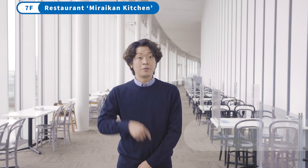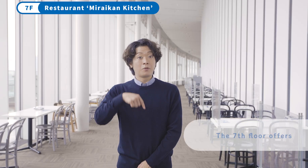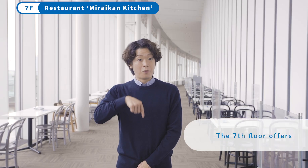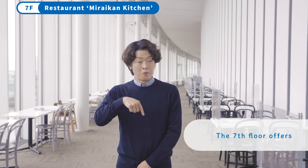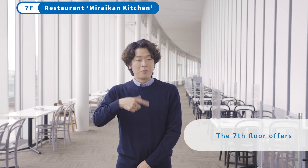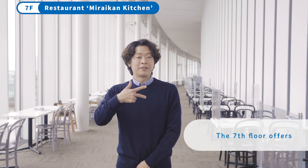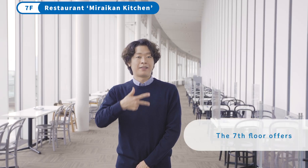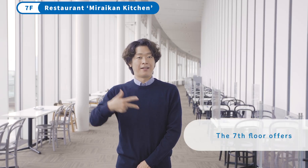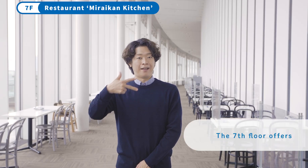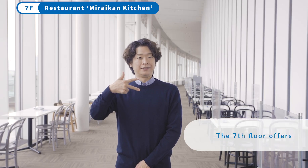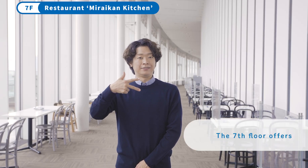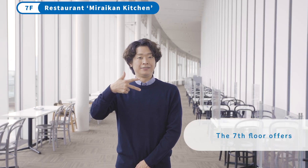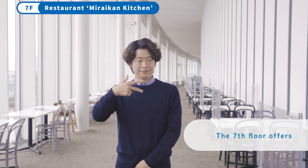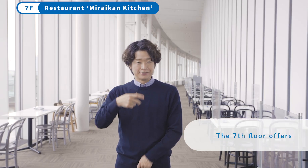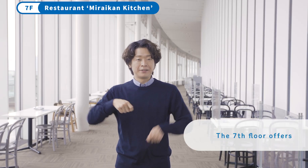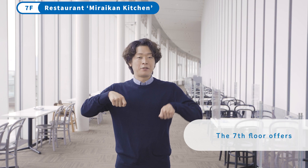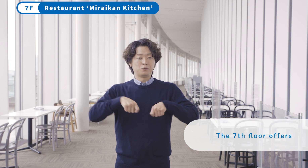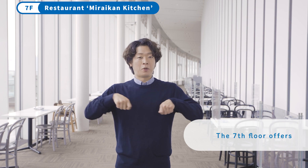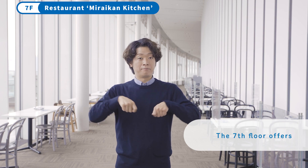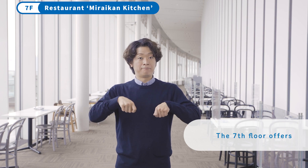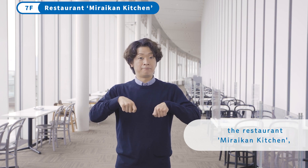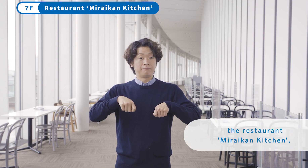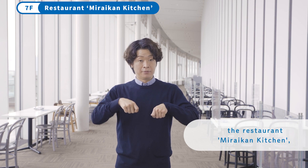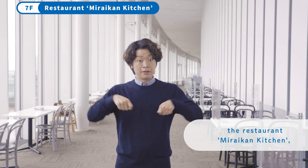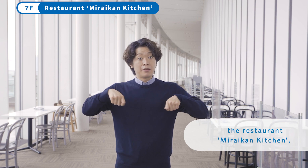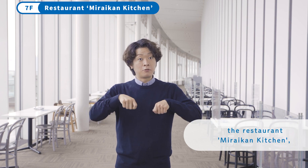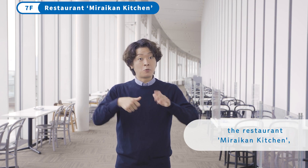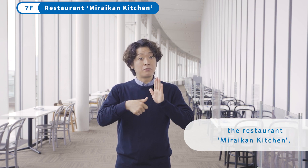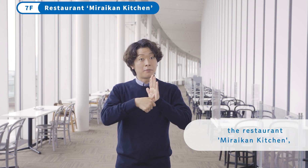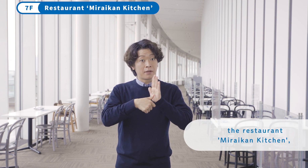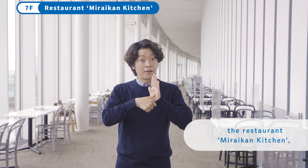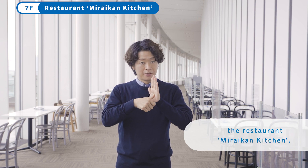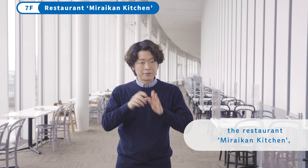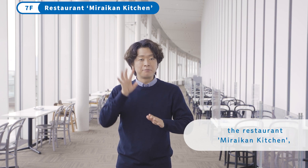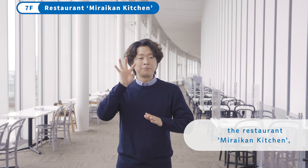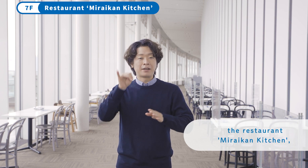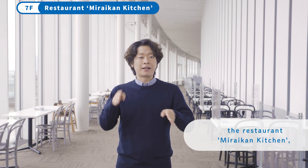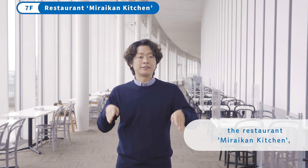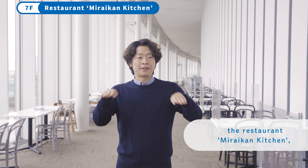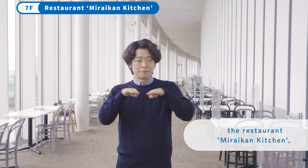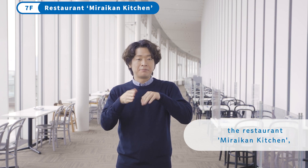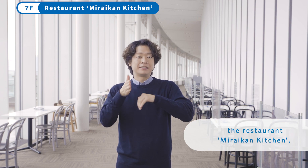The 7th floor offers the restaurant 'Miraikan Kitchen',